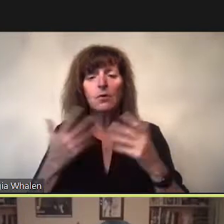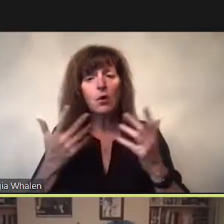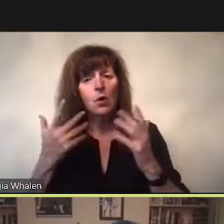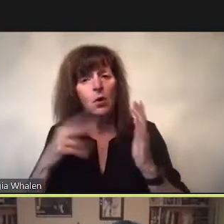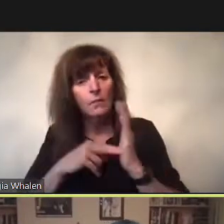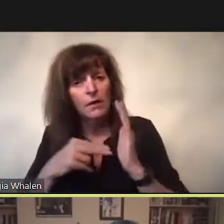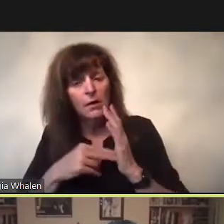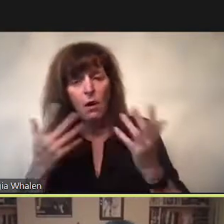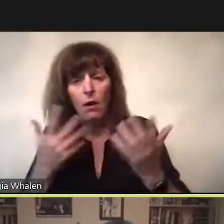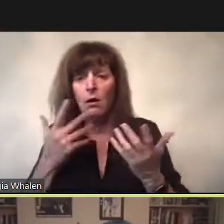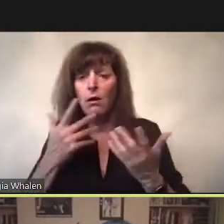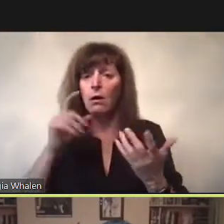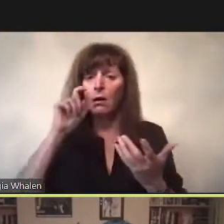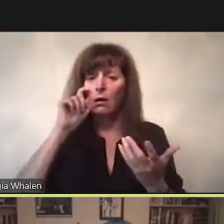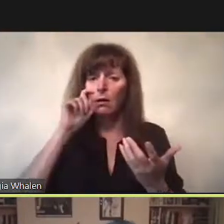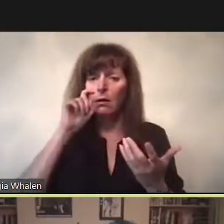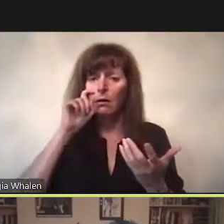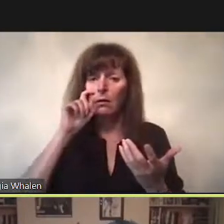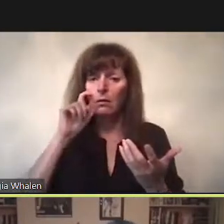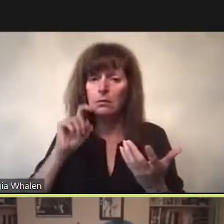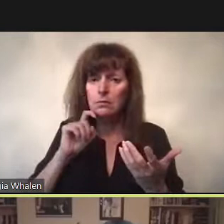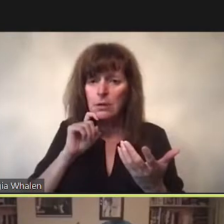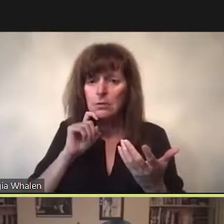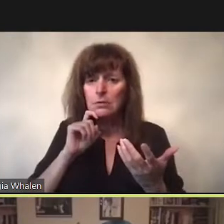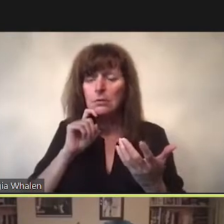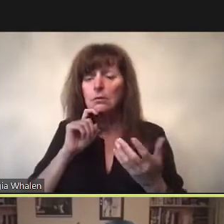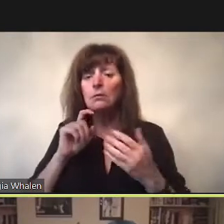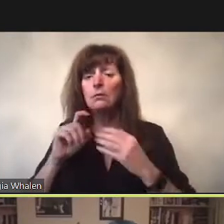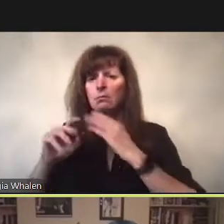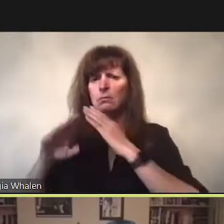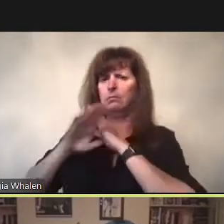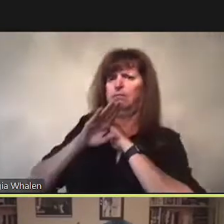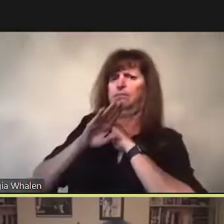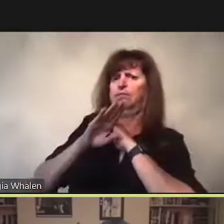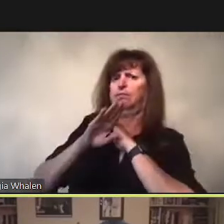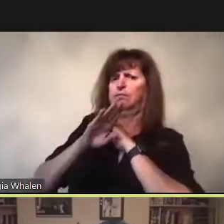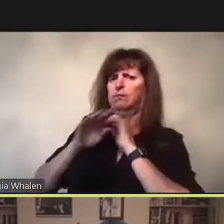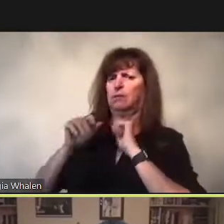It undoes the self, the self abolition, the self shattering.